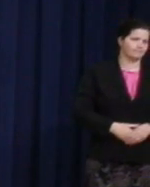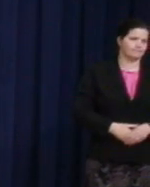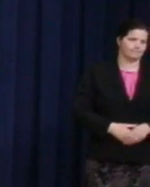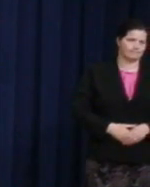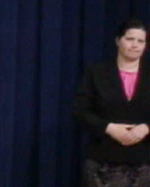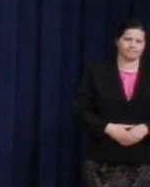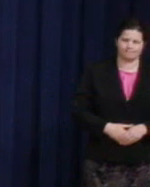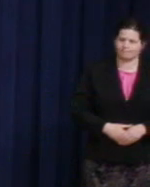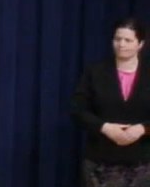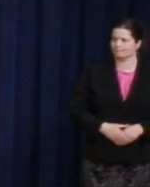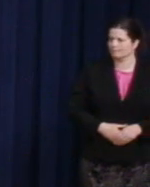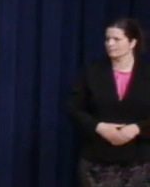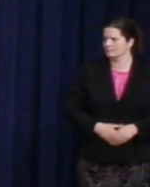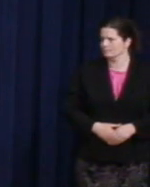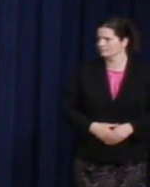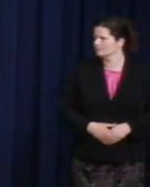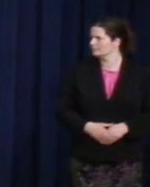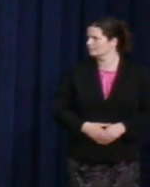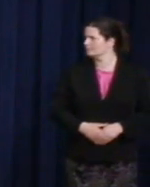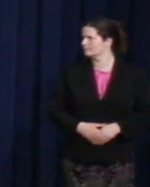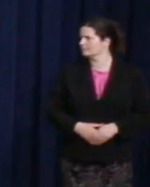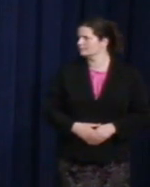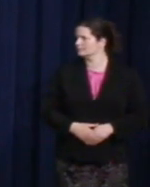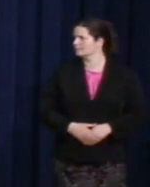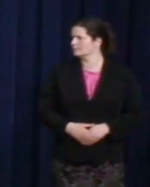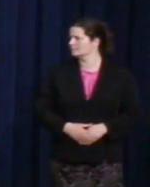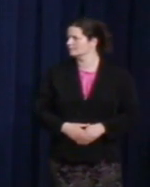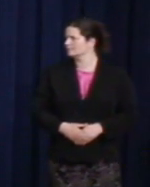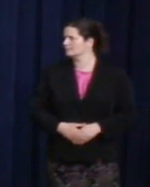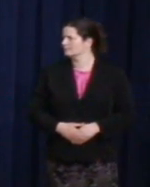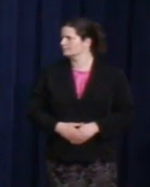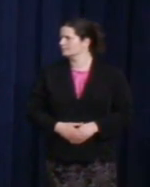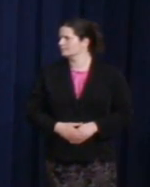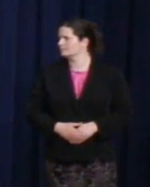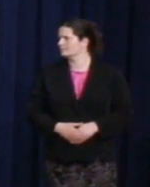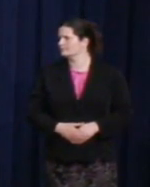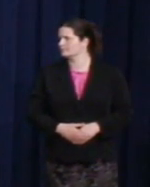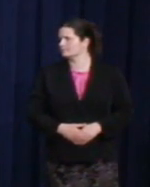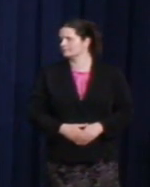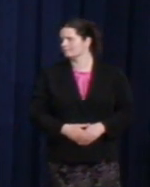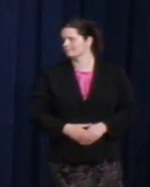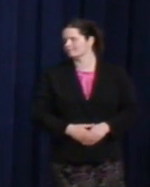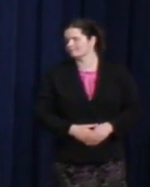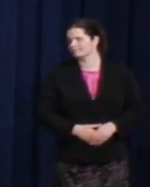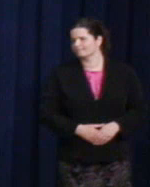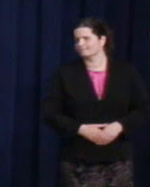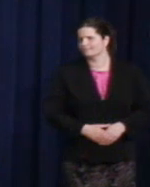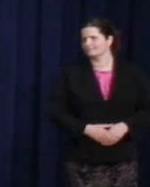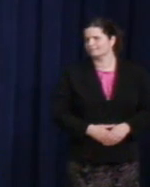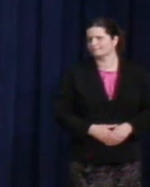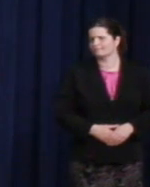Now, we do have some amazing moments in history that's the best of times in the West.